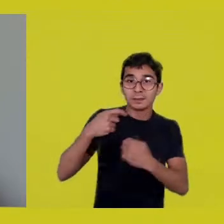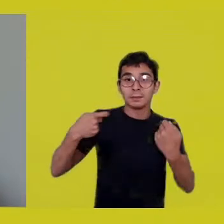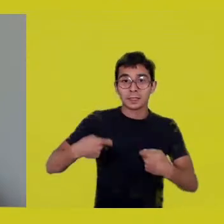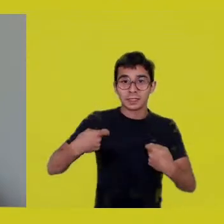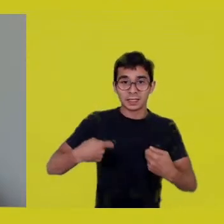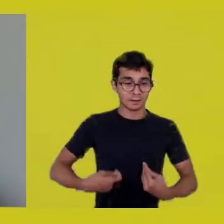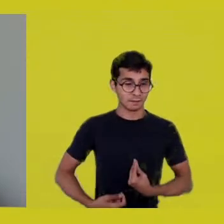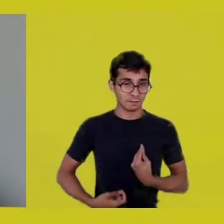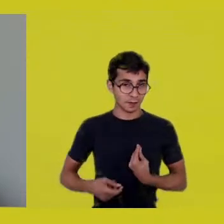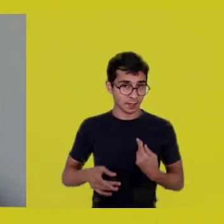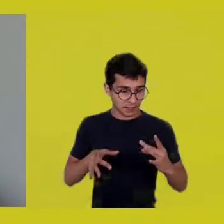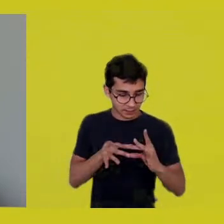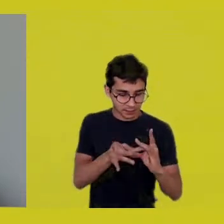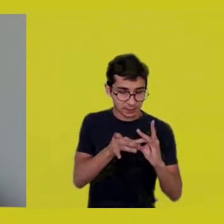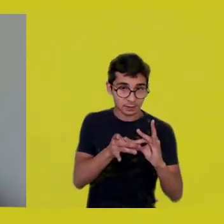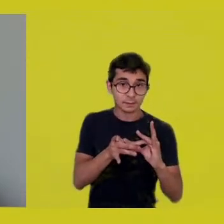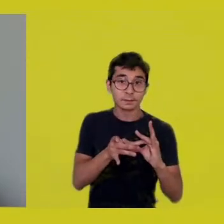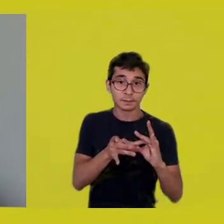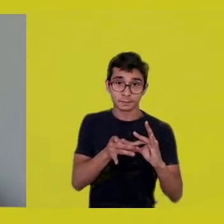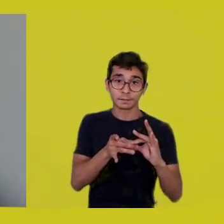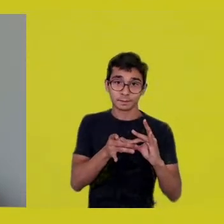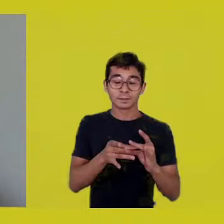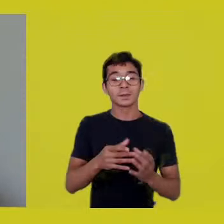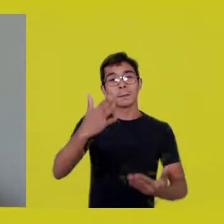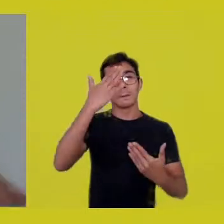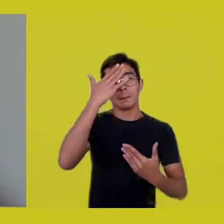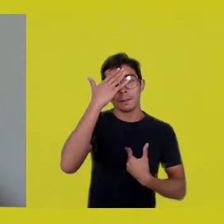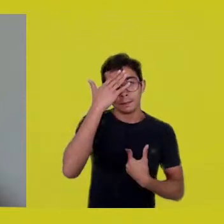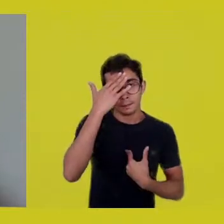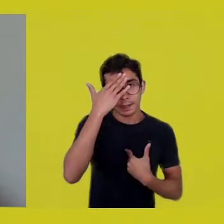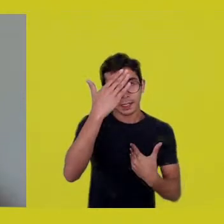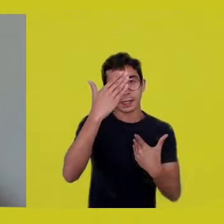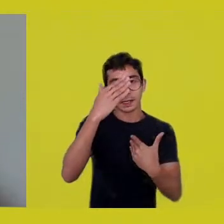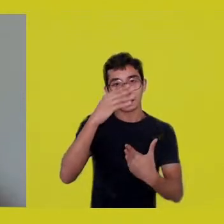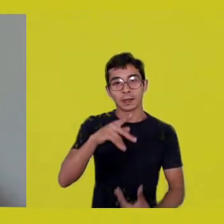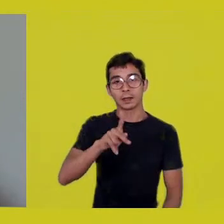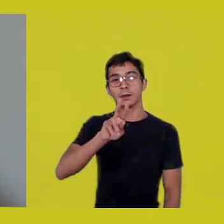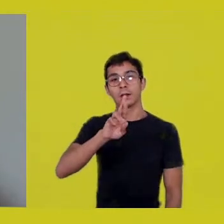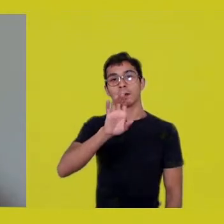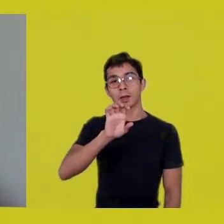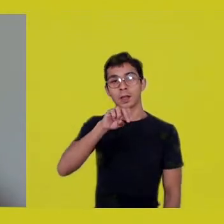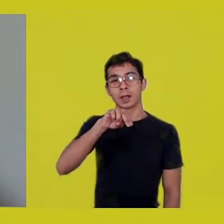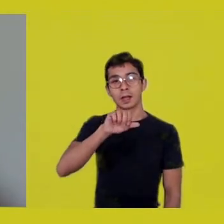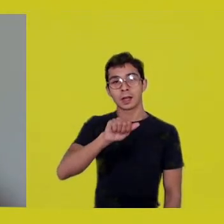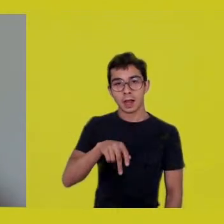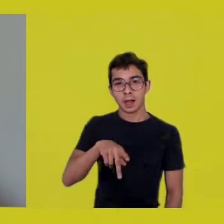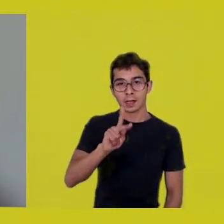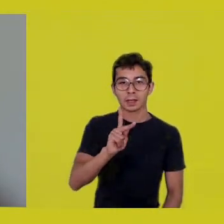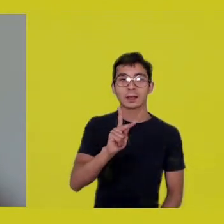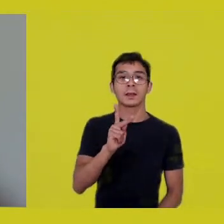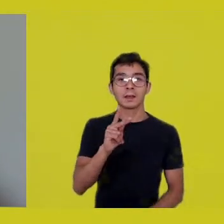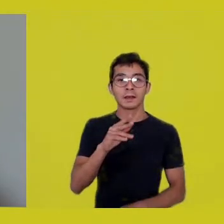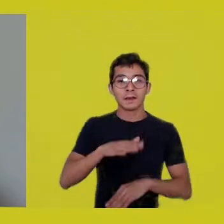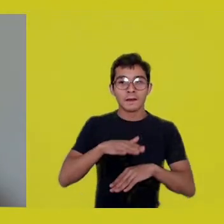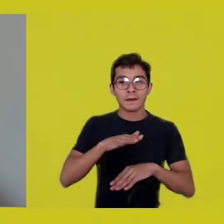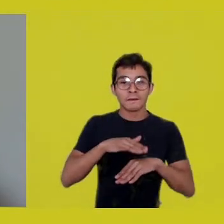Well, I just want to thank you for all the windows you’ve opened